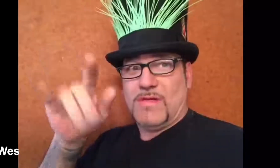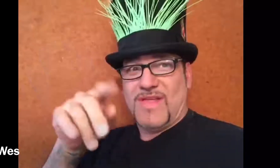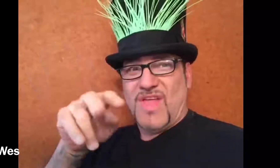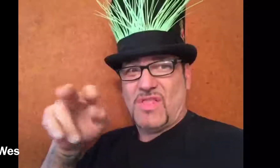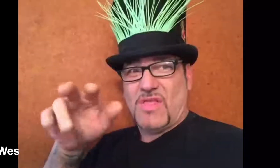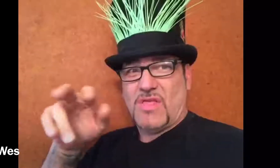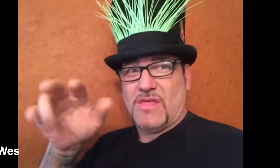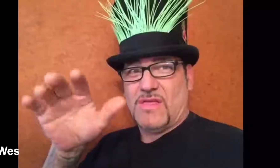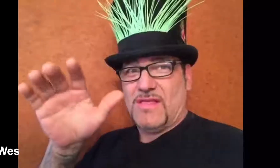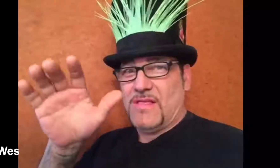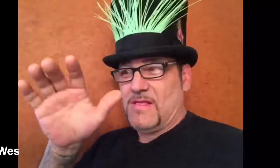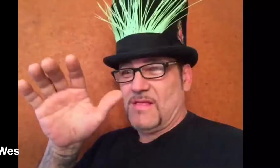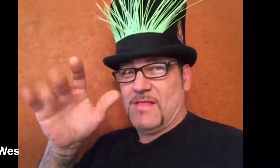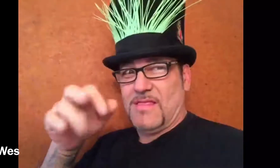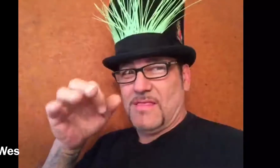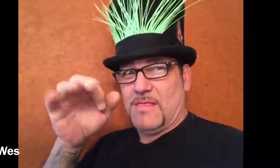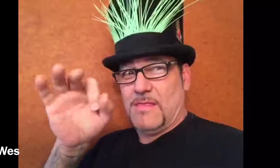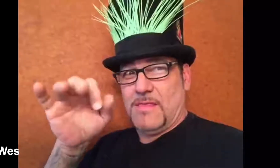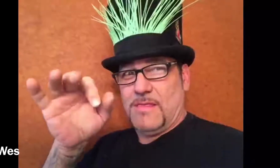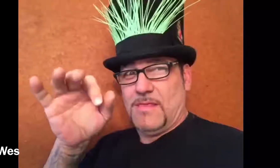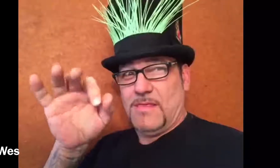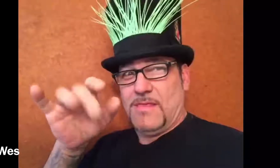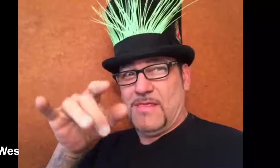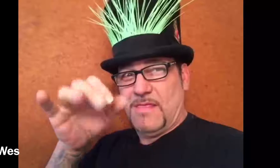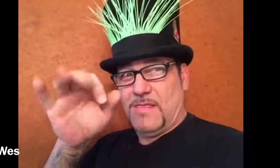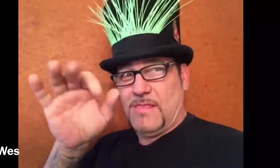Made you look at my hand! You glanced at my hand!